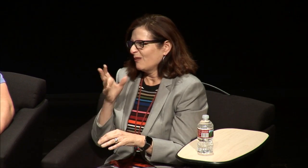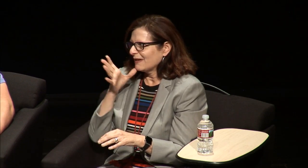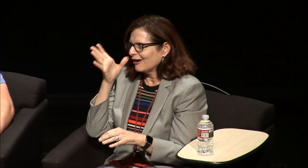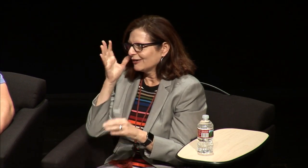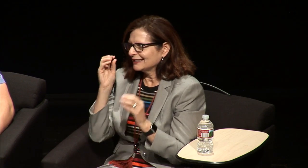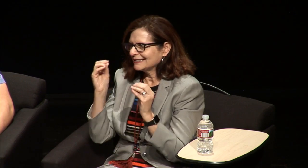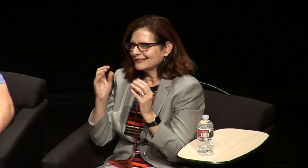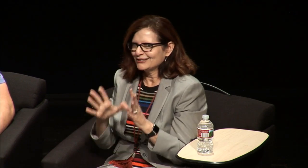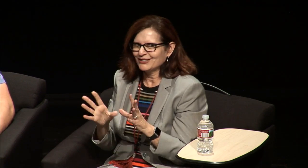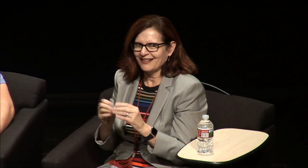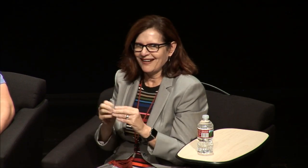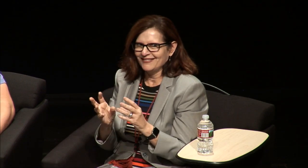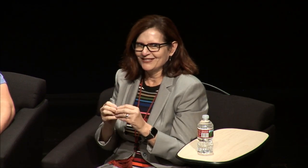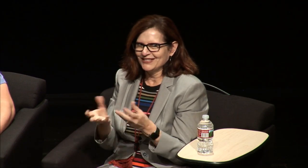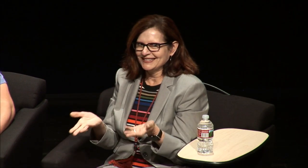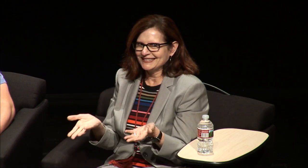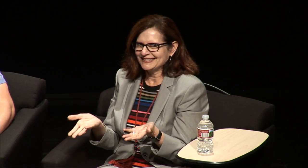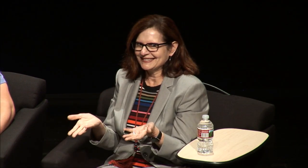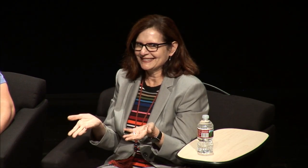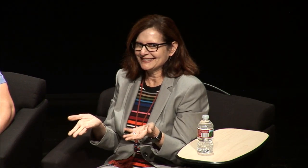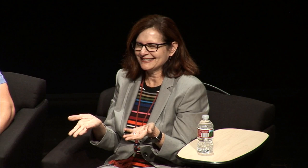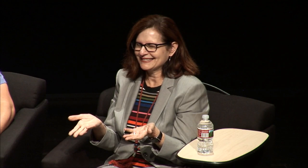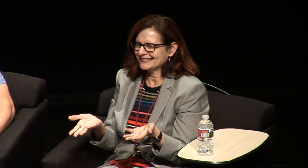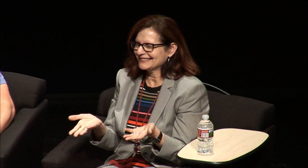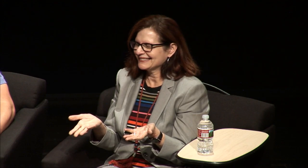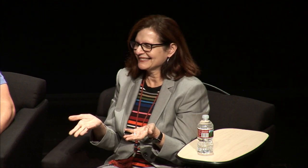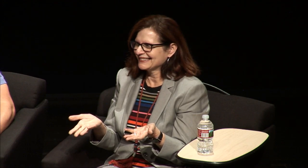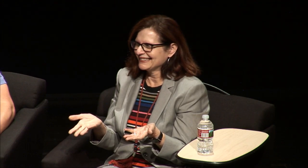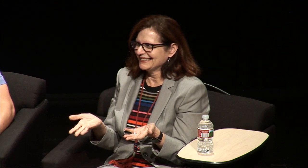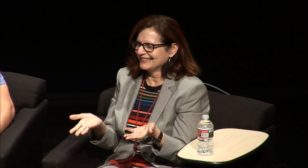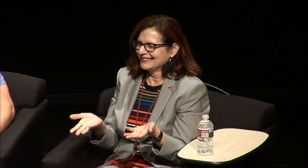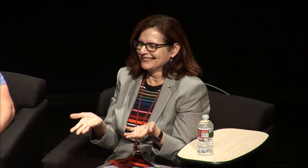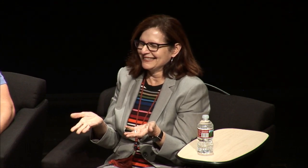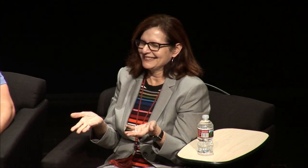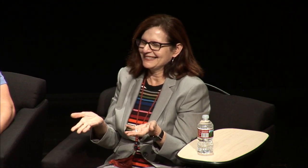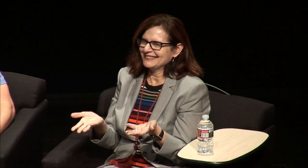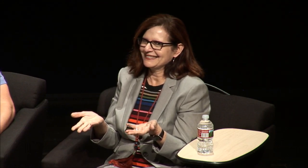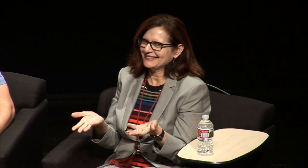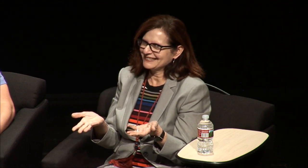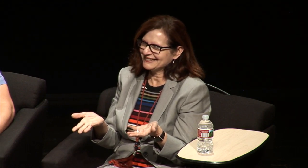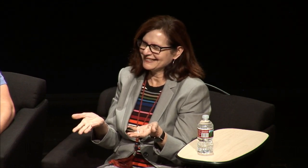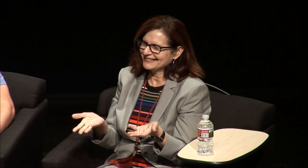interpret I interpreted my own parent-teacher conference. [Rezenet?] me too!